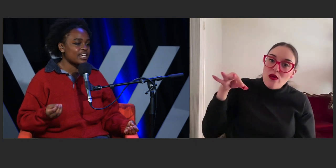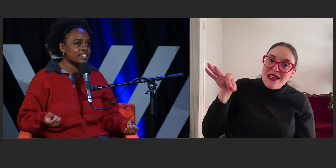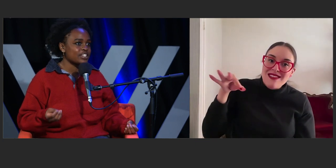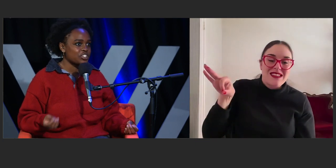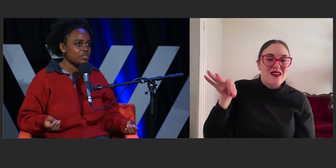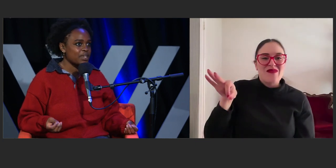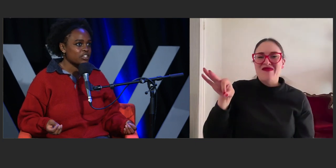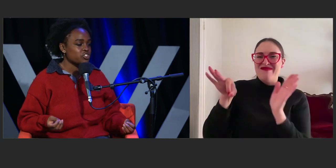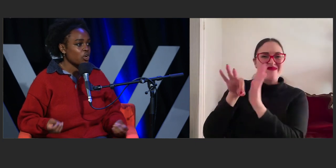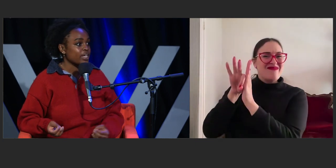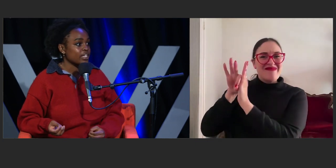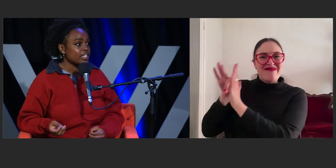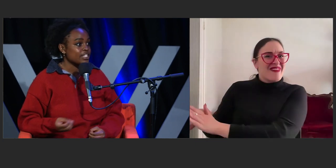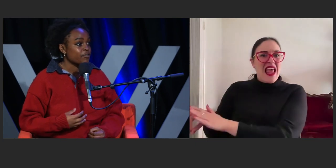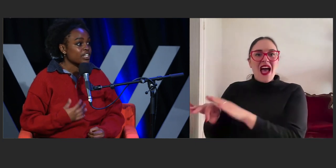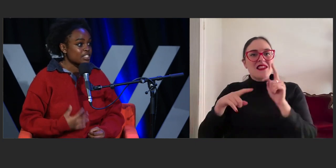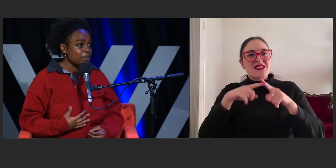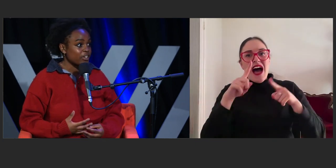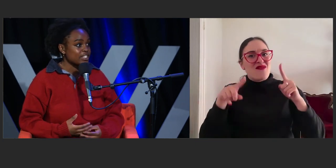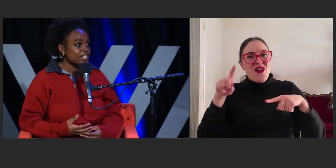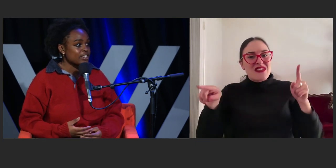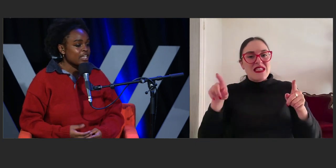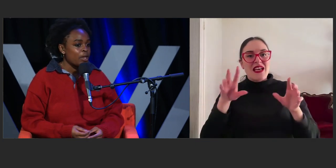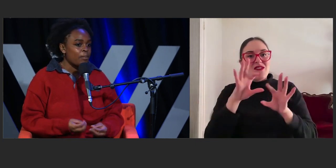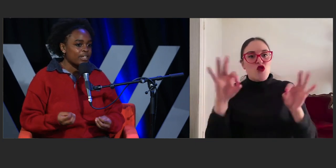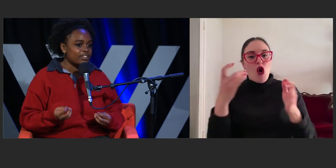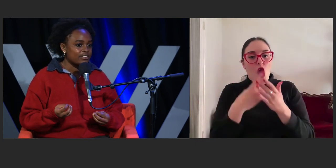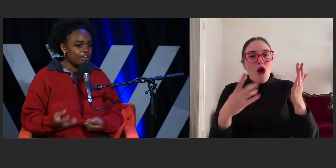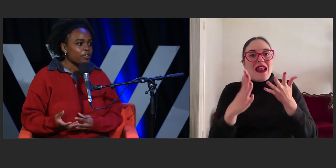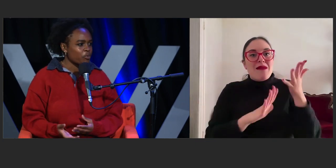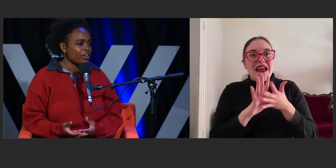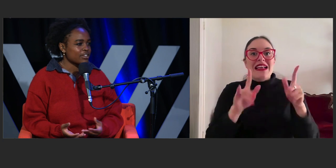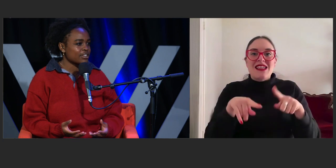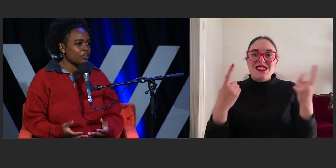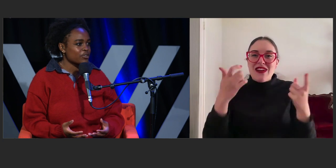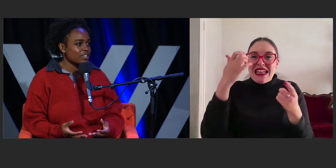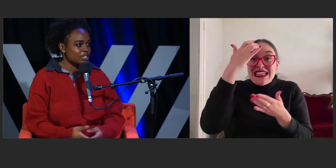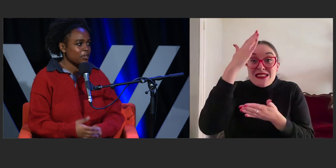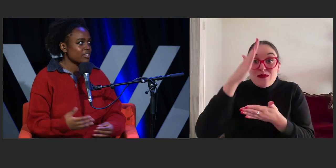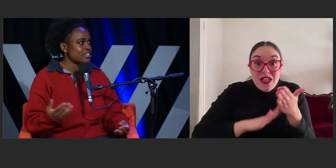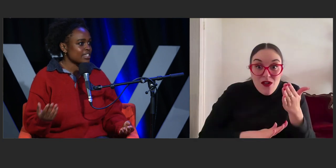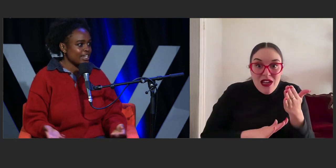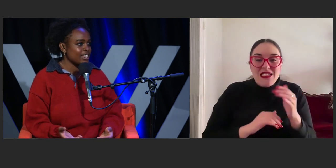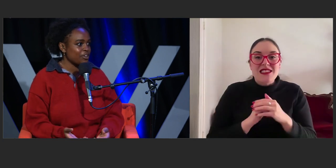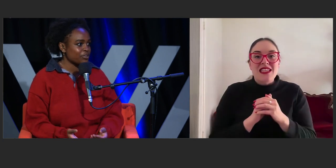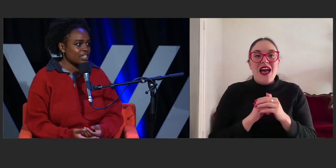doesn't just mean showing different experiences, but different products that those experiences can yield